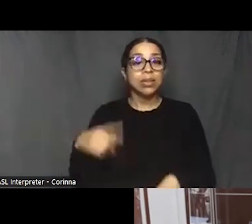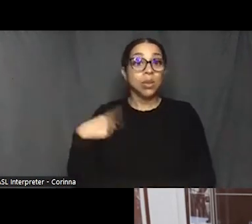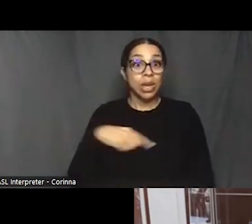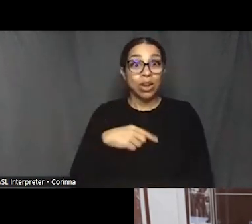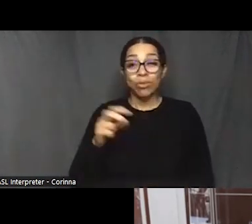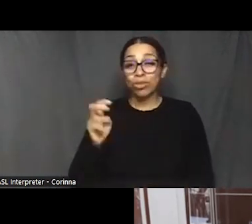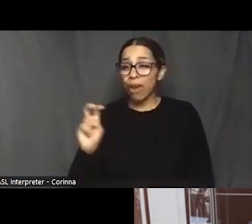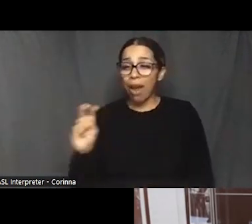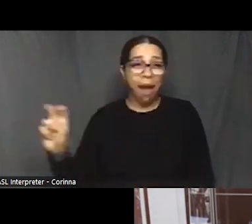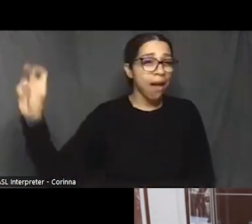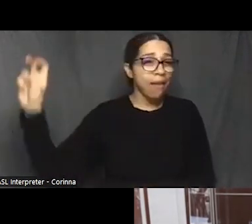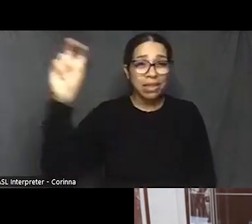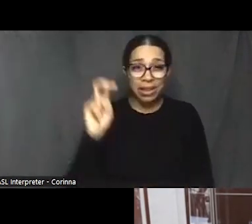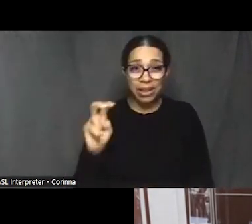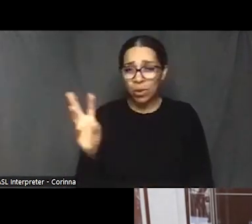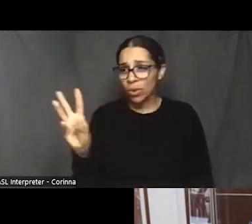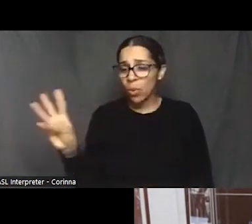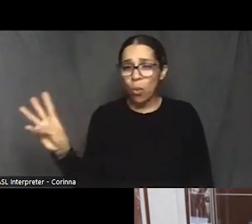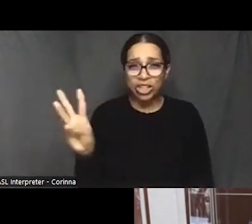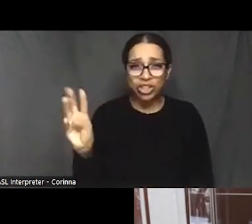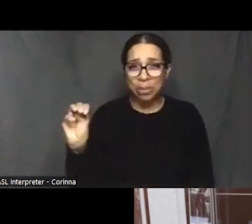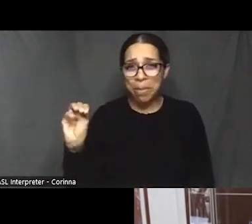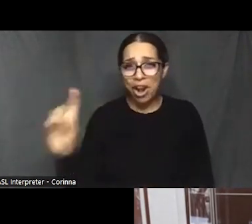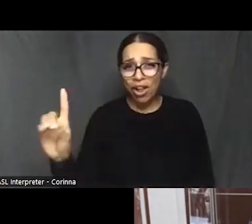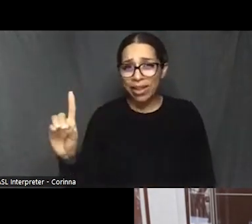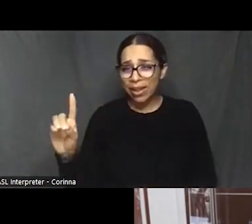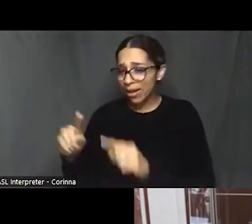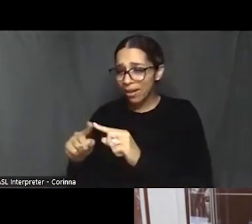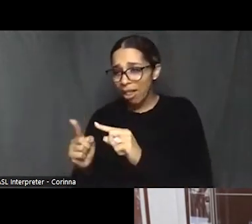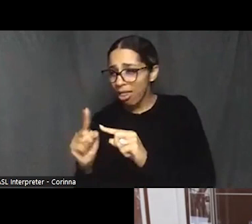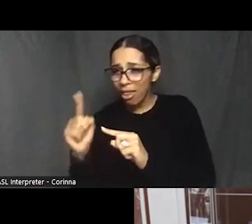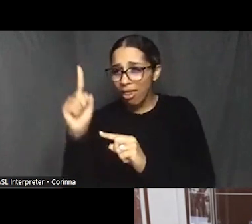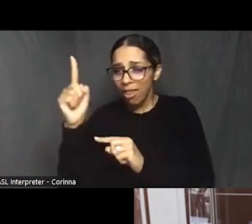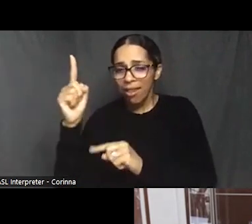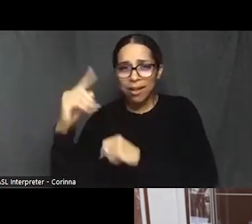all the way across the shore, talking to some of the descendants,